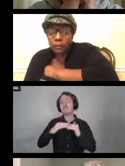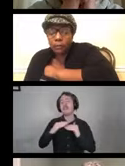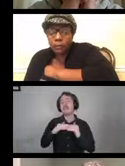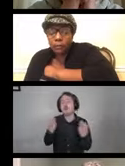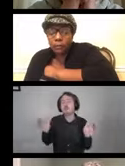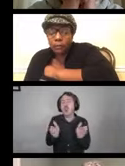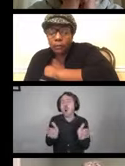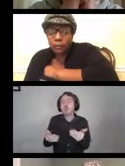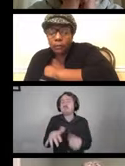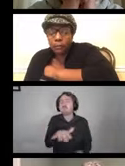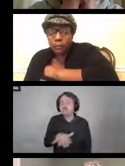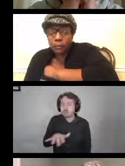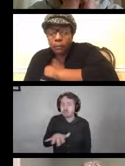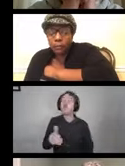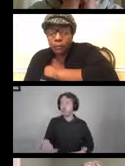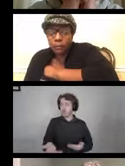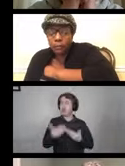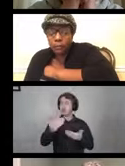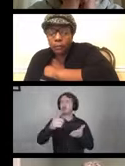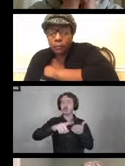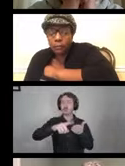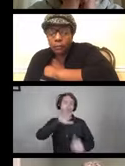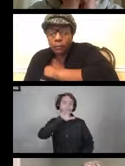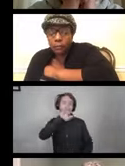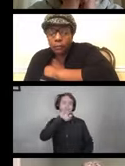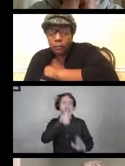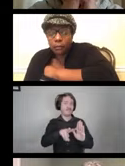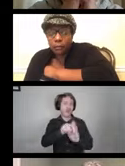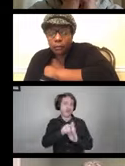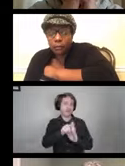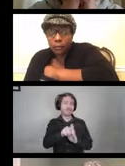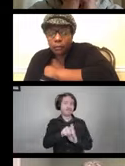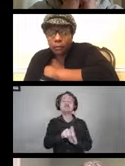We encourage you to check it out. Even though we're not showing the video,